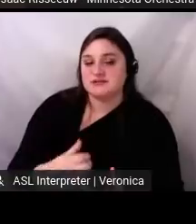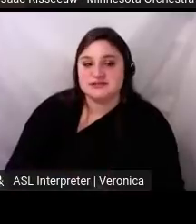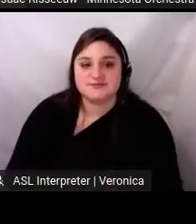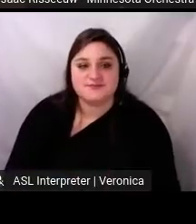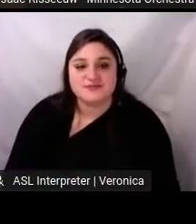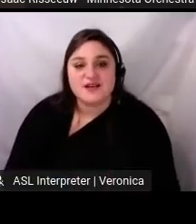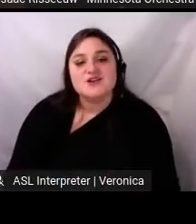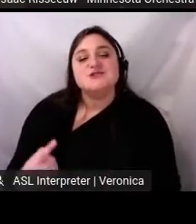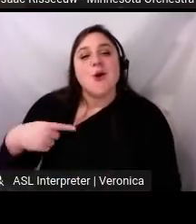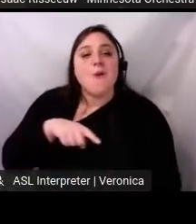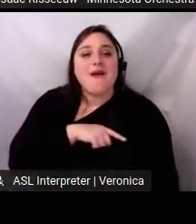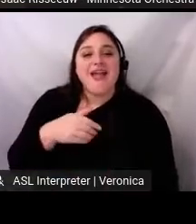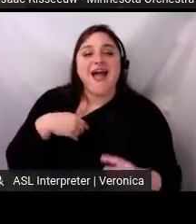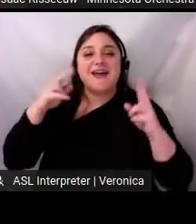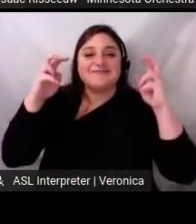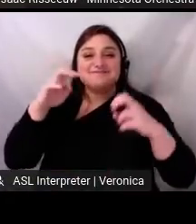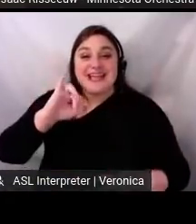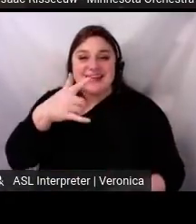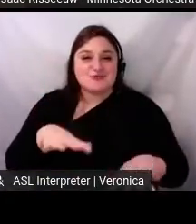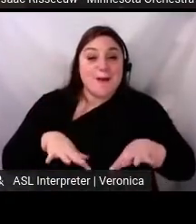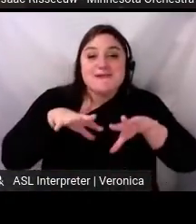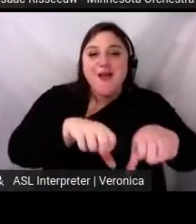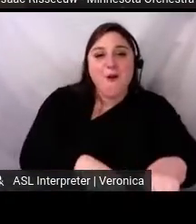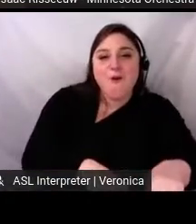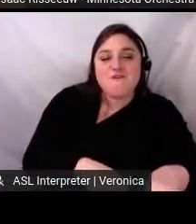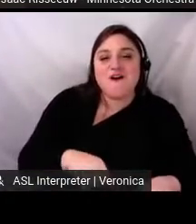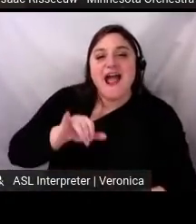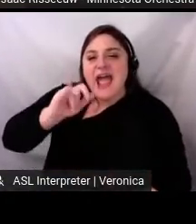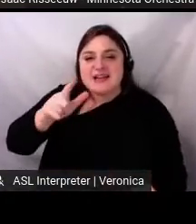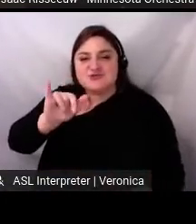and Instagram Live performance initiatives, generated ideas for video